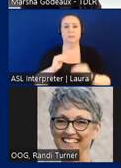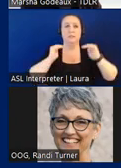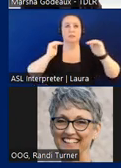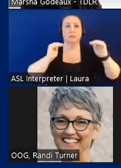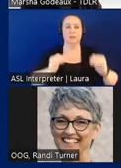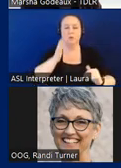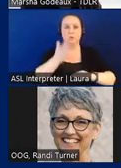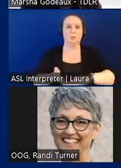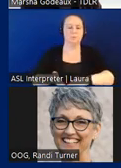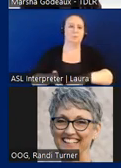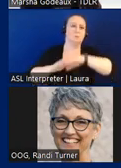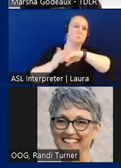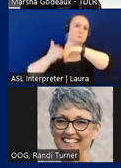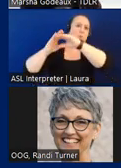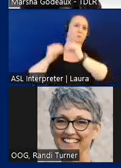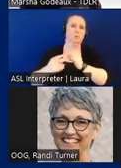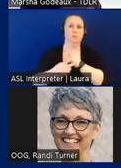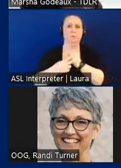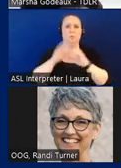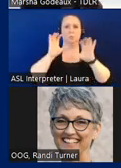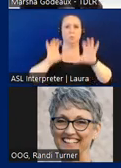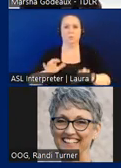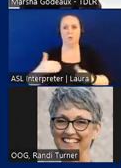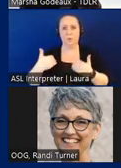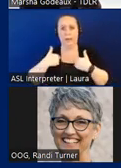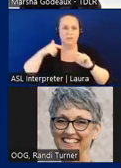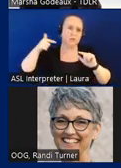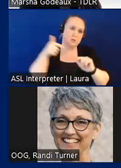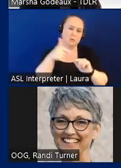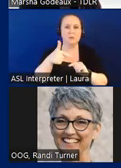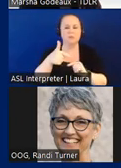considered construction. You got the screwdriver out putting it in you're doing construction,